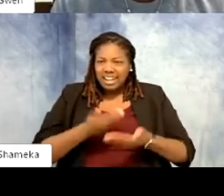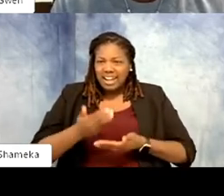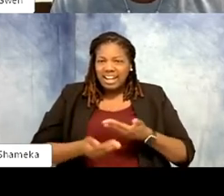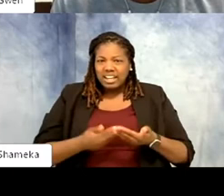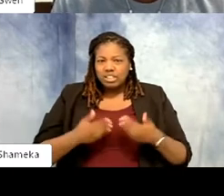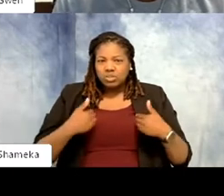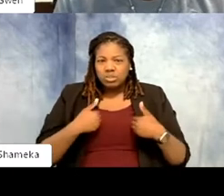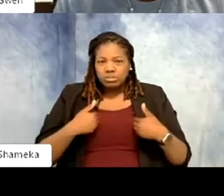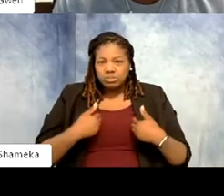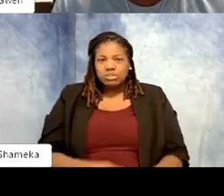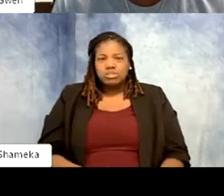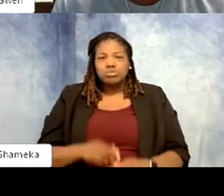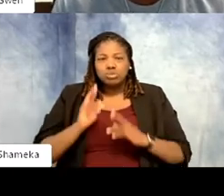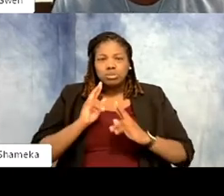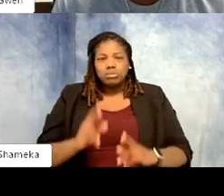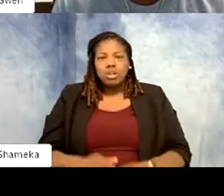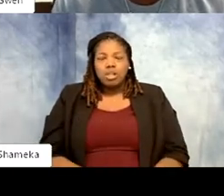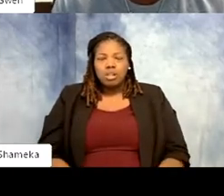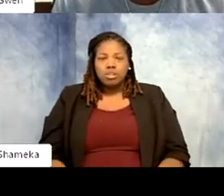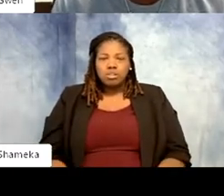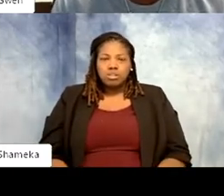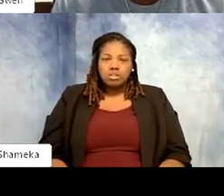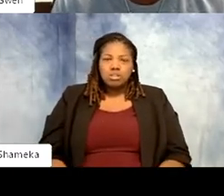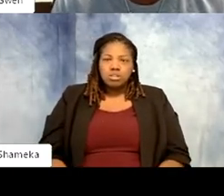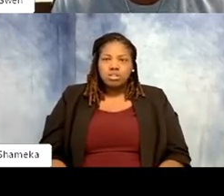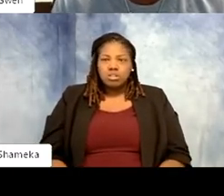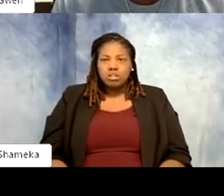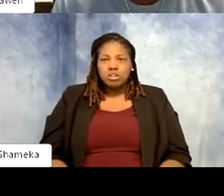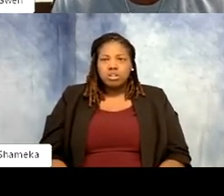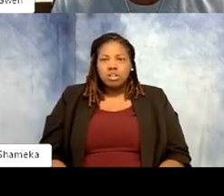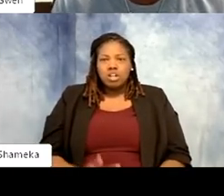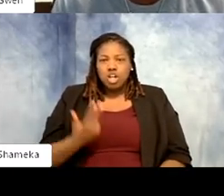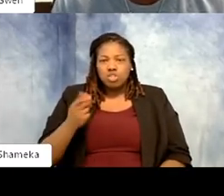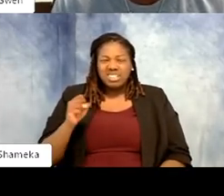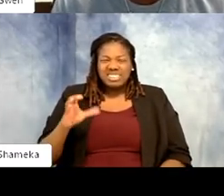Animal respect, Abby said. All right I'm going to leave you another three seconds on this poll. In